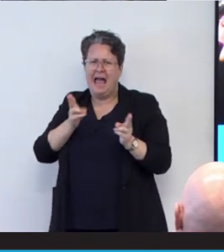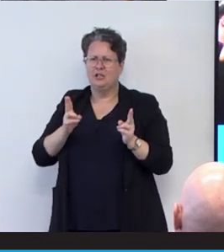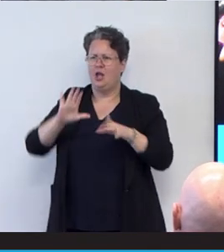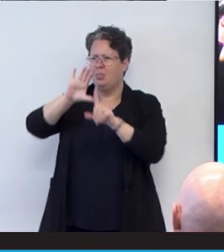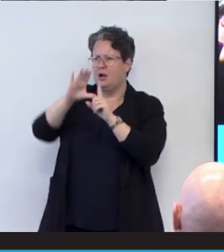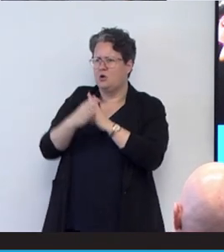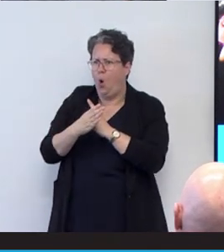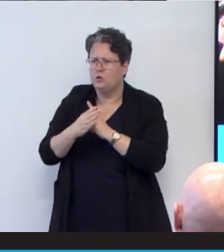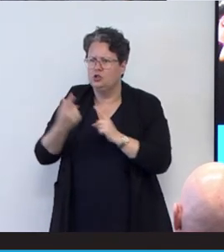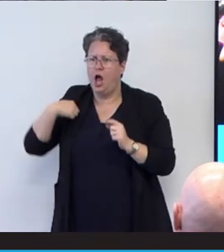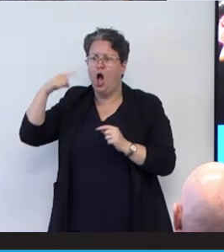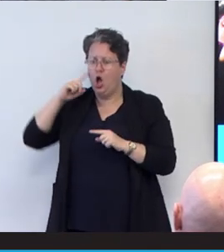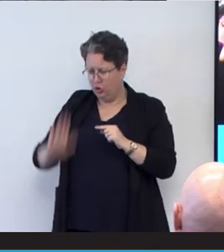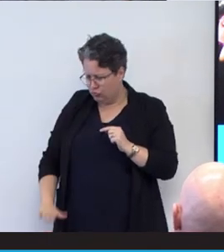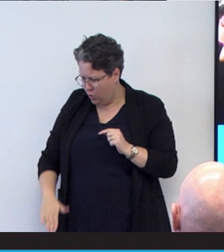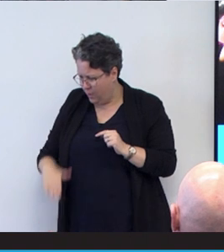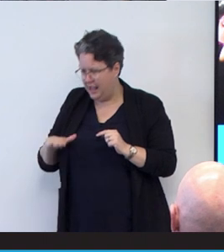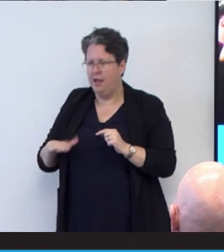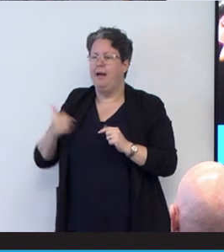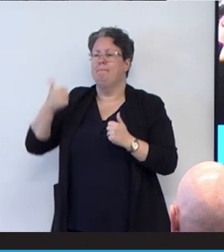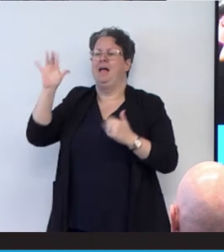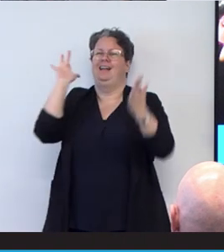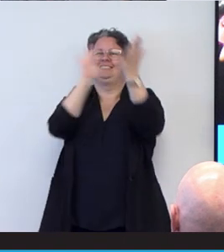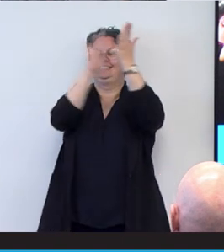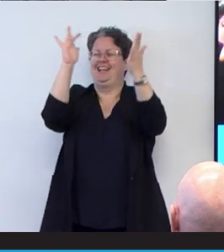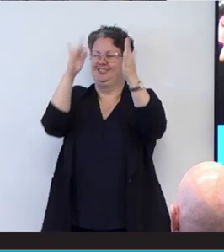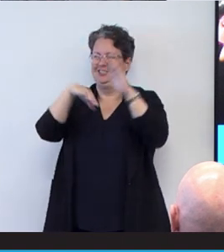I felt like I got to touch that for the first time and I think it's a